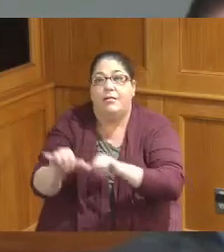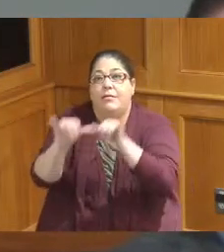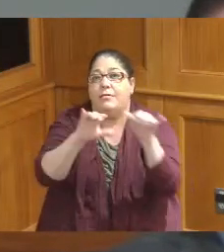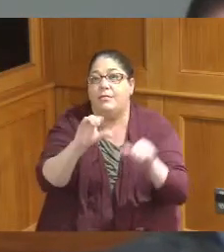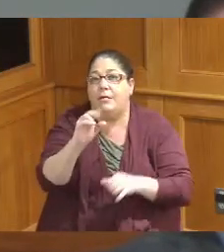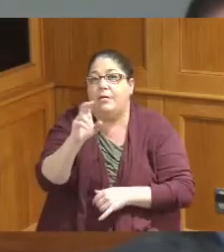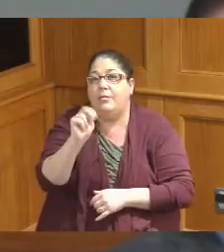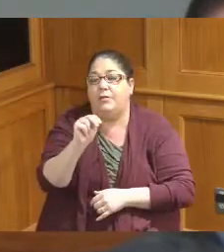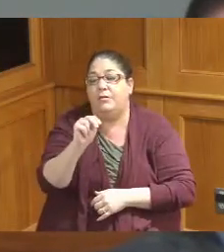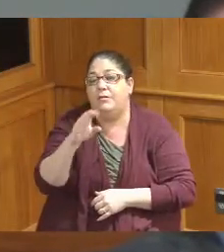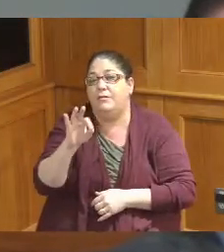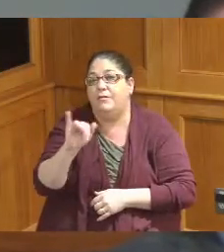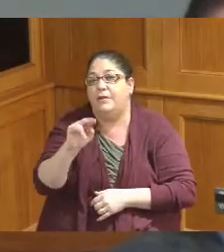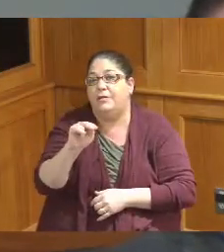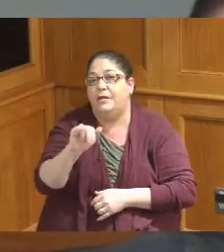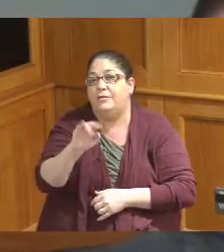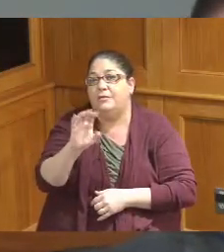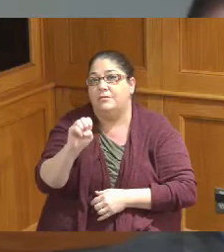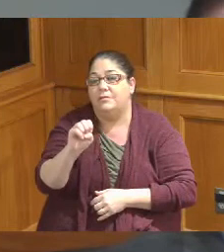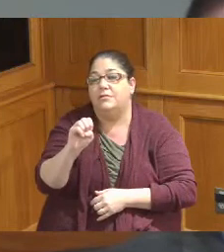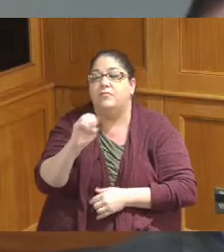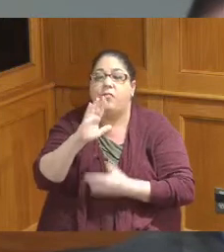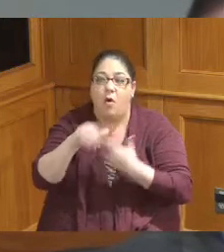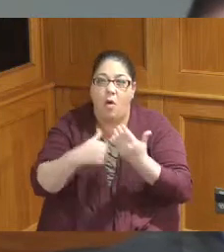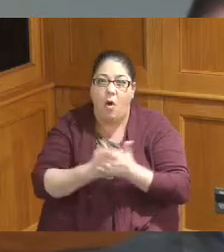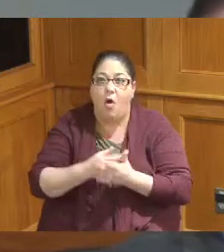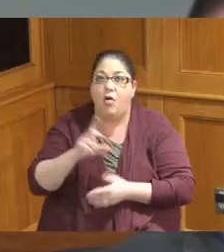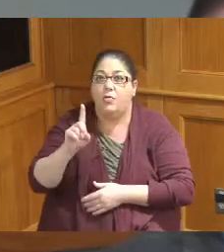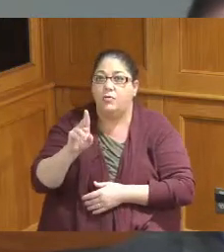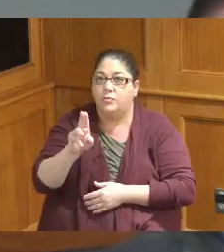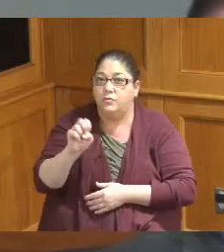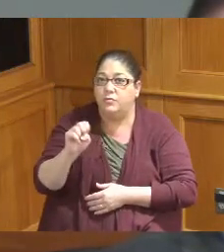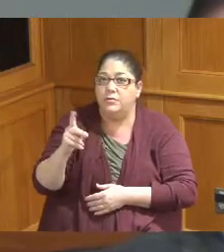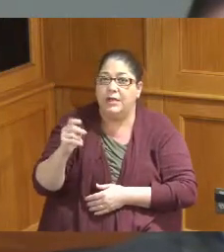put that in with all of the refundings that we do for the Duke Energy Center and all those other